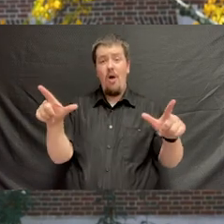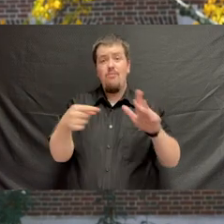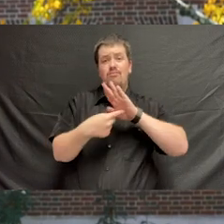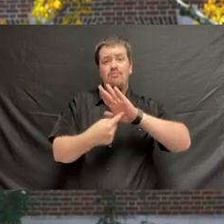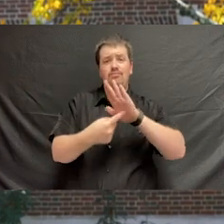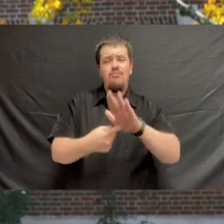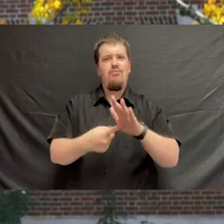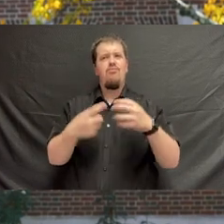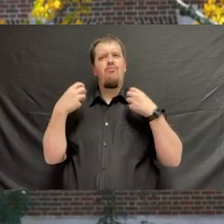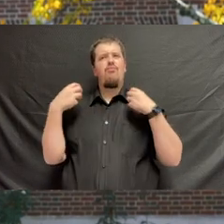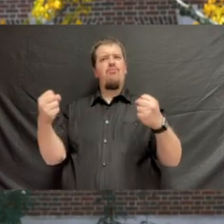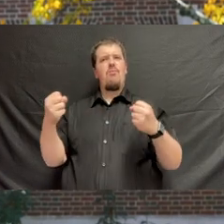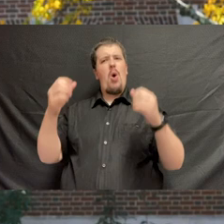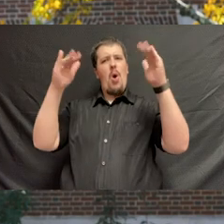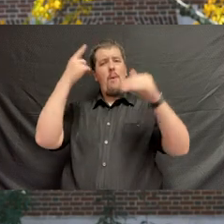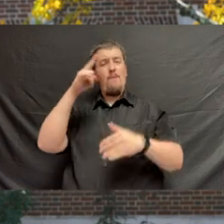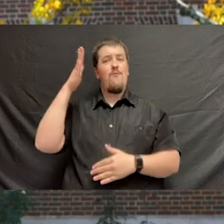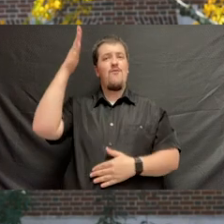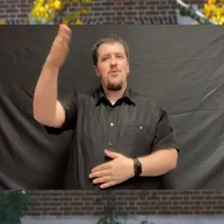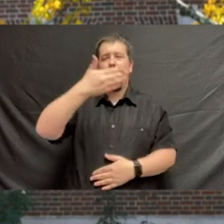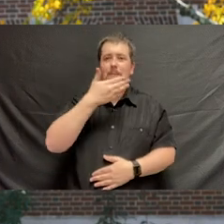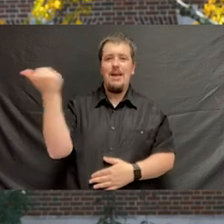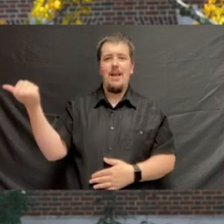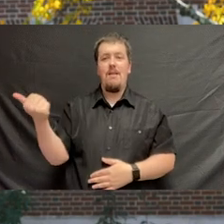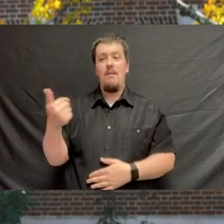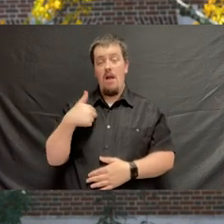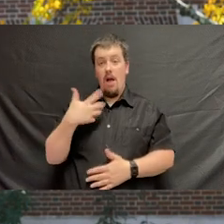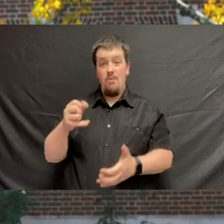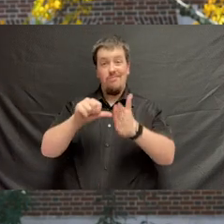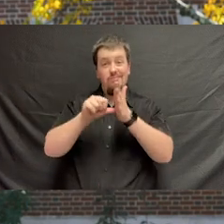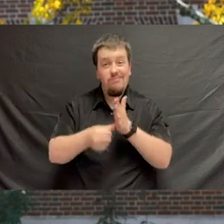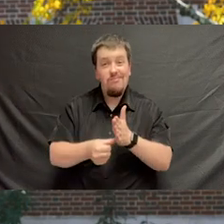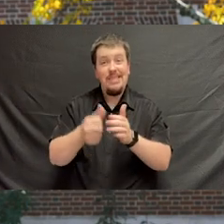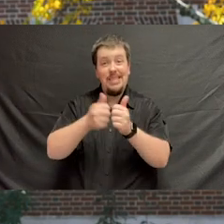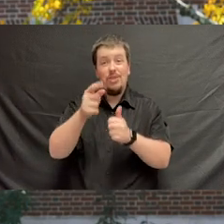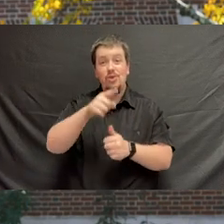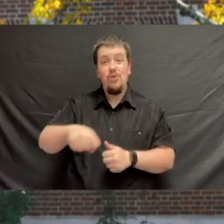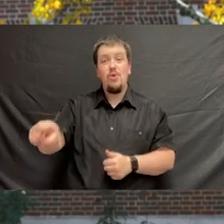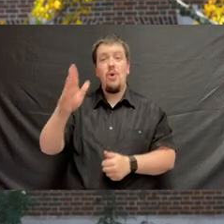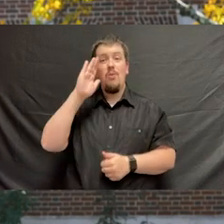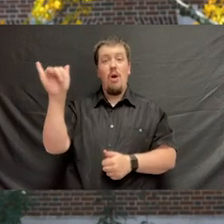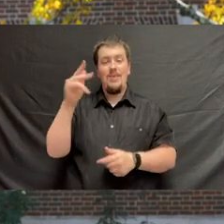You have displayed resiliency and hope for a better tomorrow. I would like to stress to each of you, that you will also need